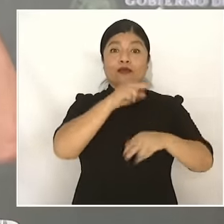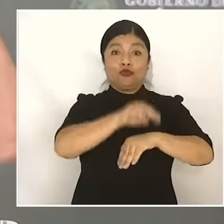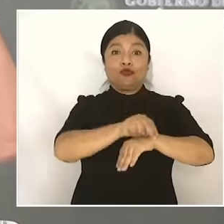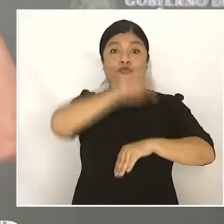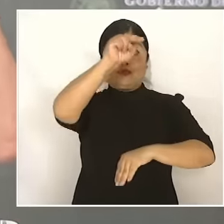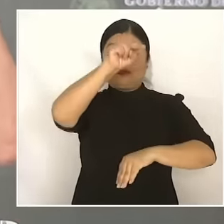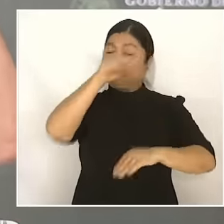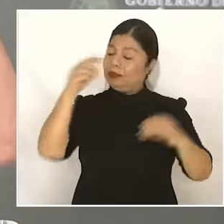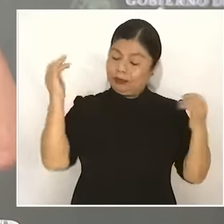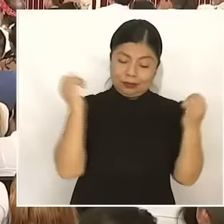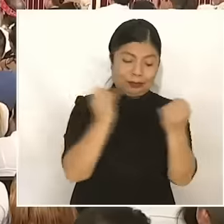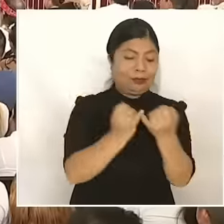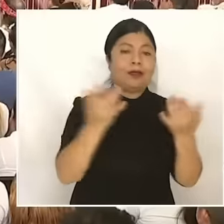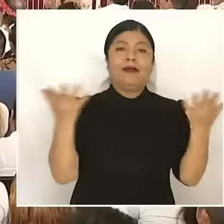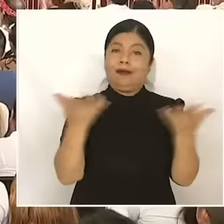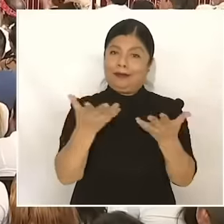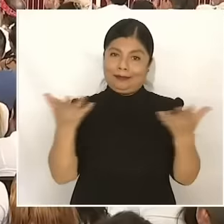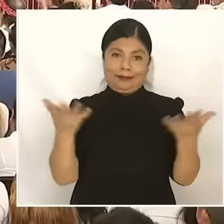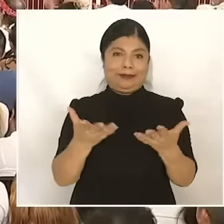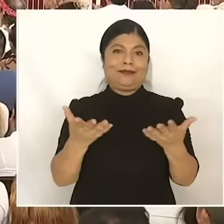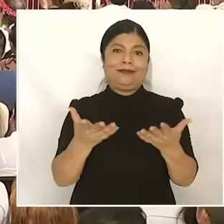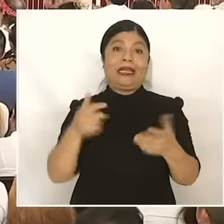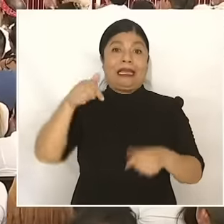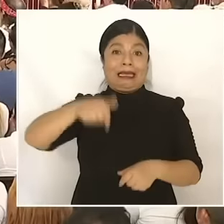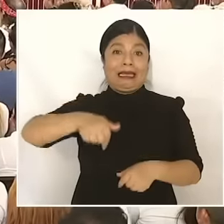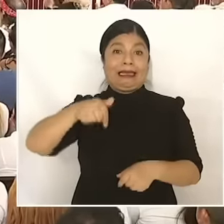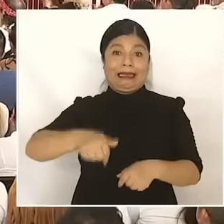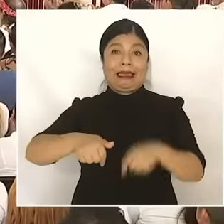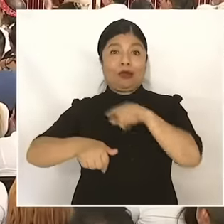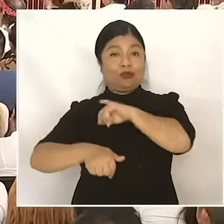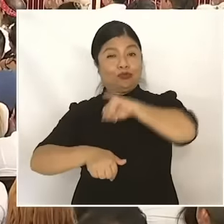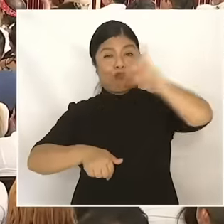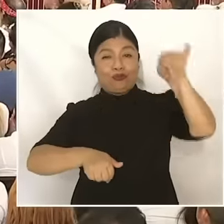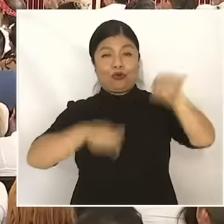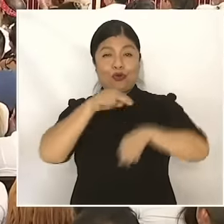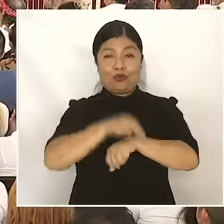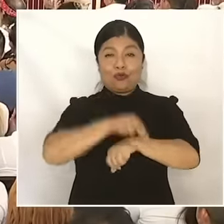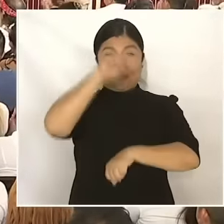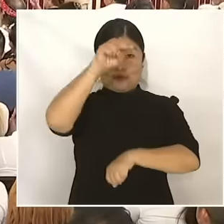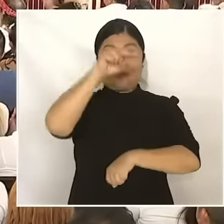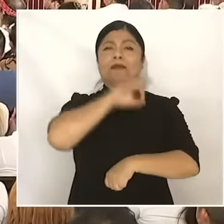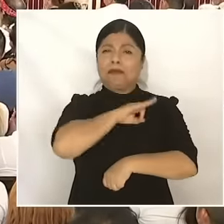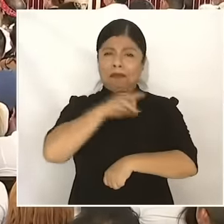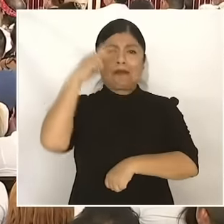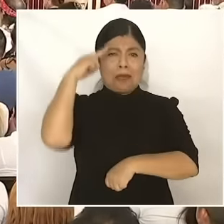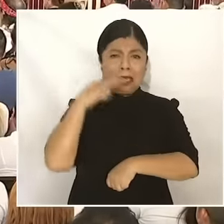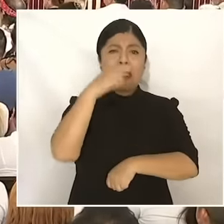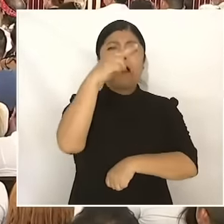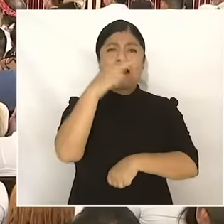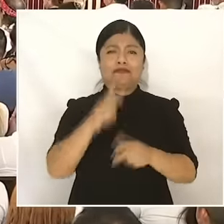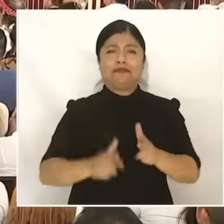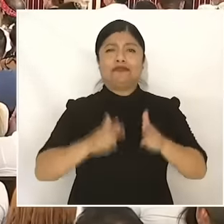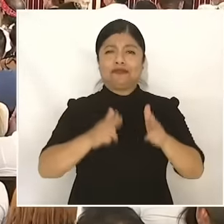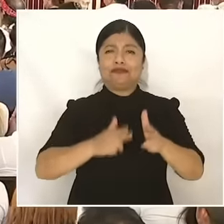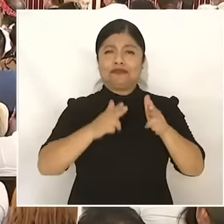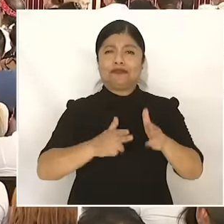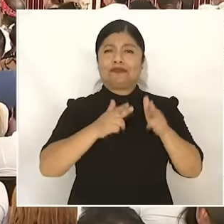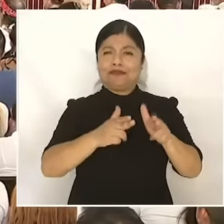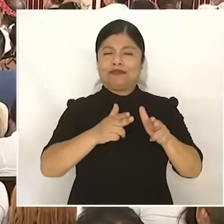so it will be possible to go by train from here to the north of the republic. It is the recovery of the